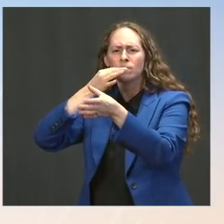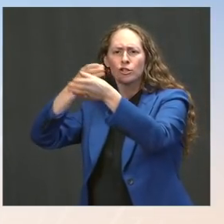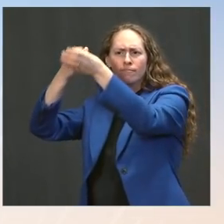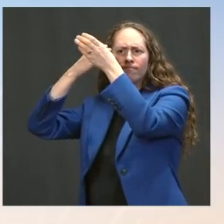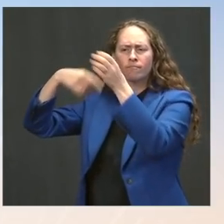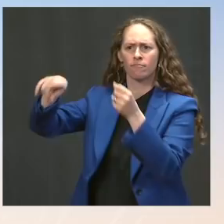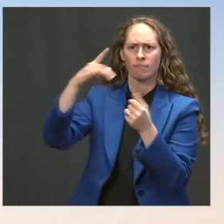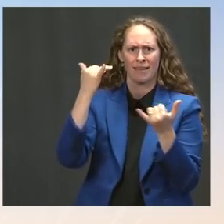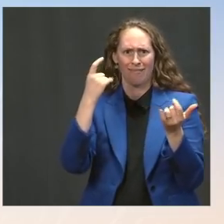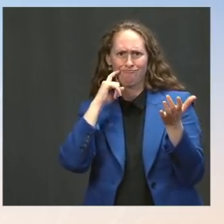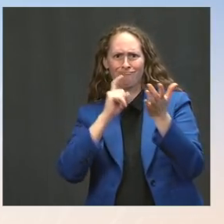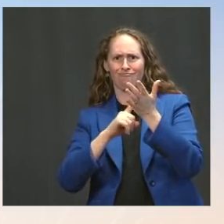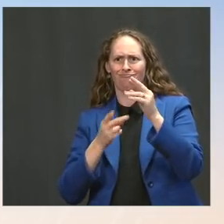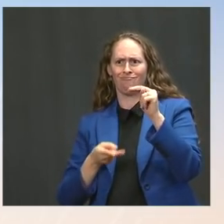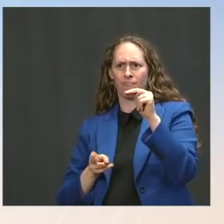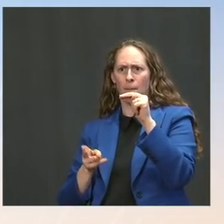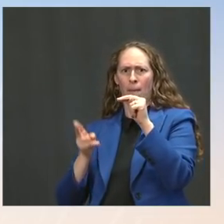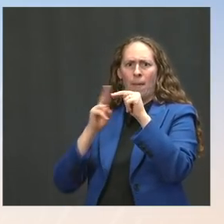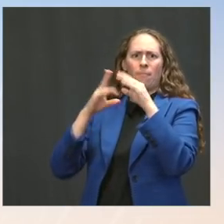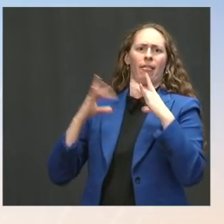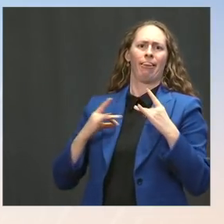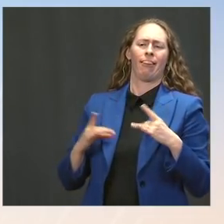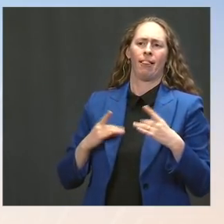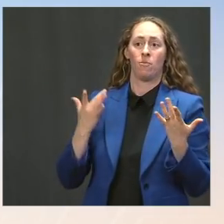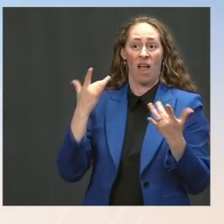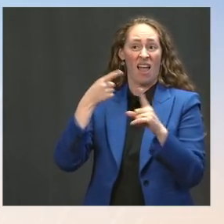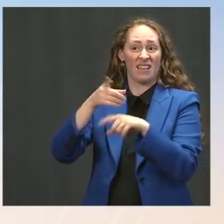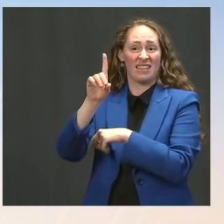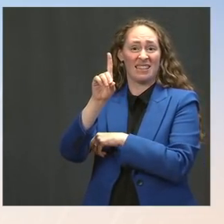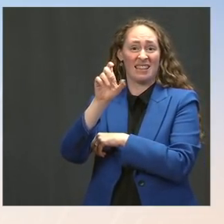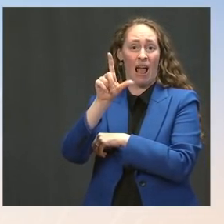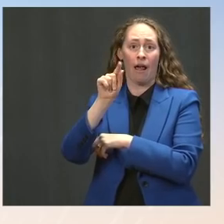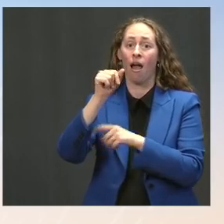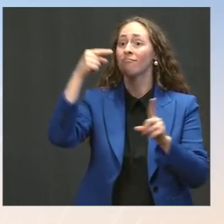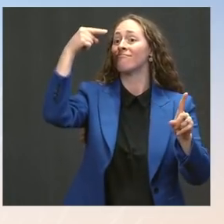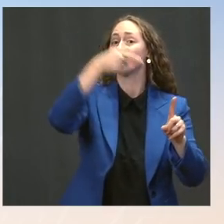from the Delta variant among unvaccinated and protect the American public. The Press: Is there anything you can share about